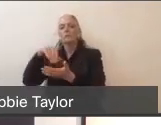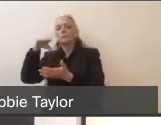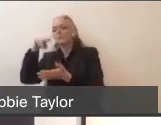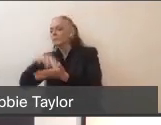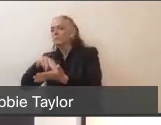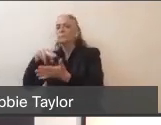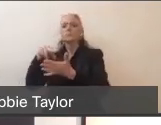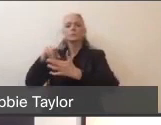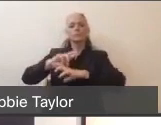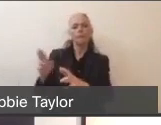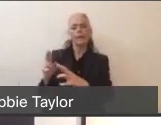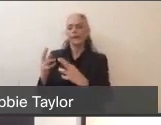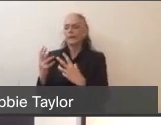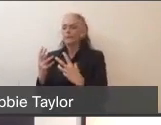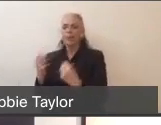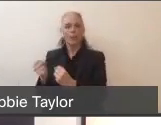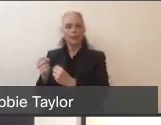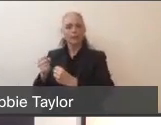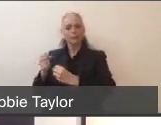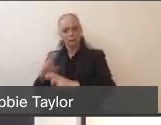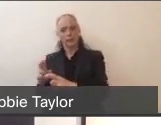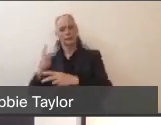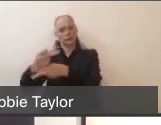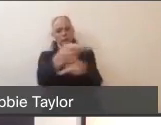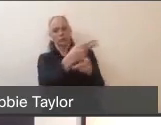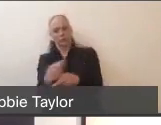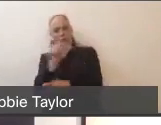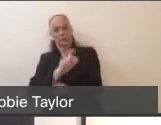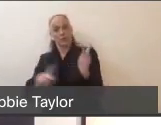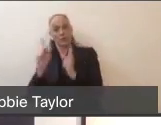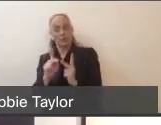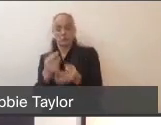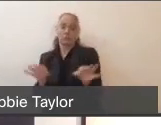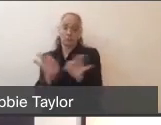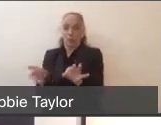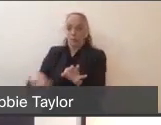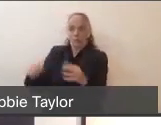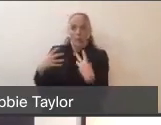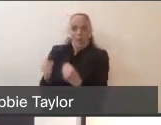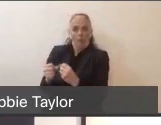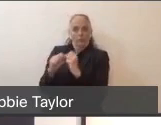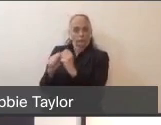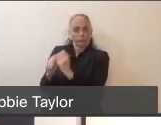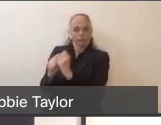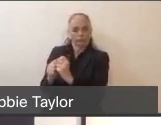So that was critically important. Second, it allowed all of our providers in Marin County and beyond